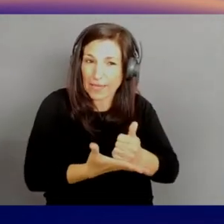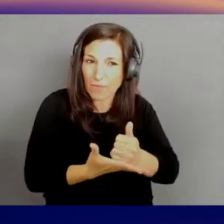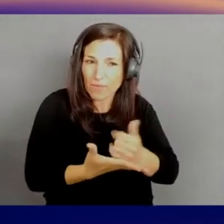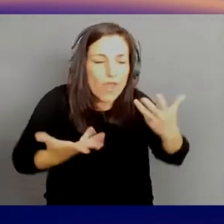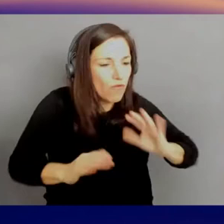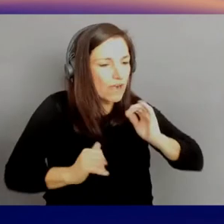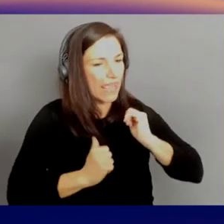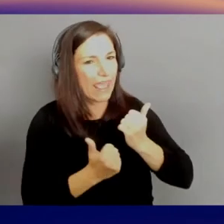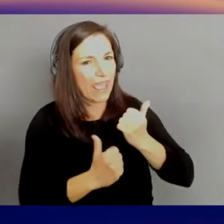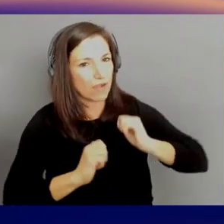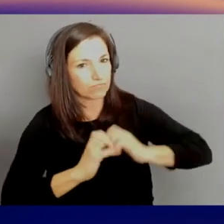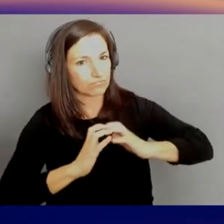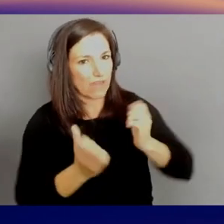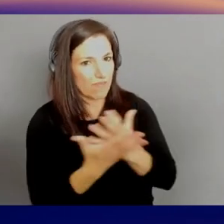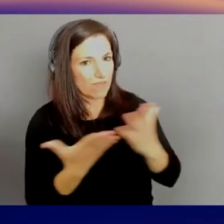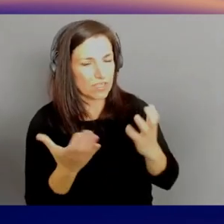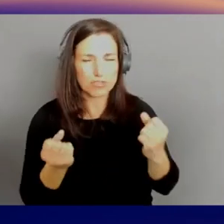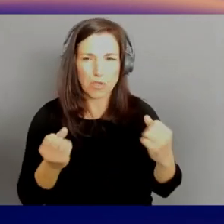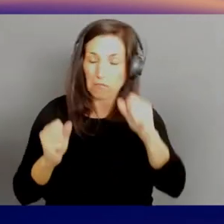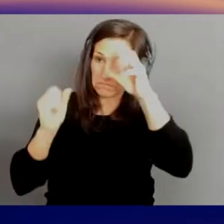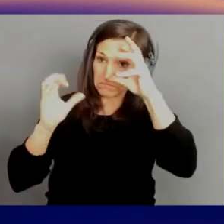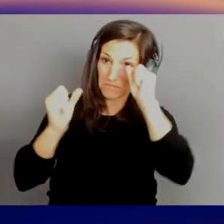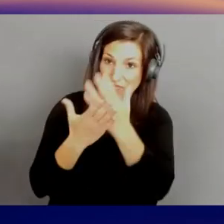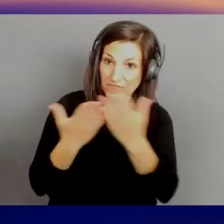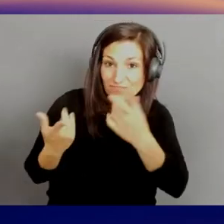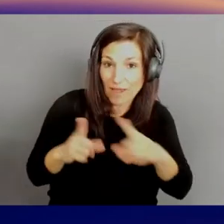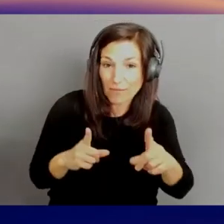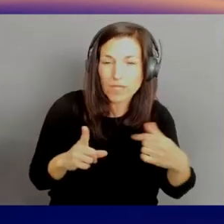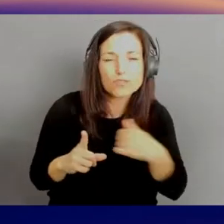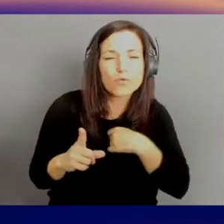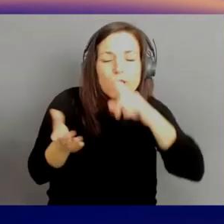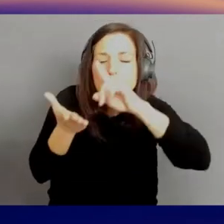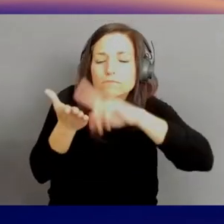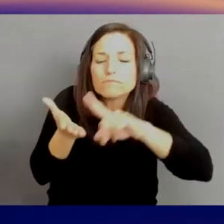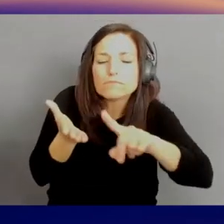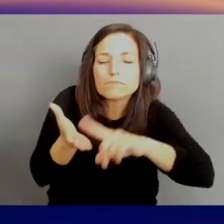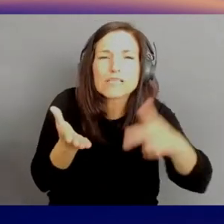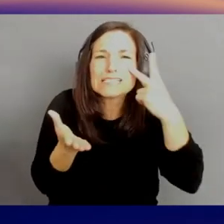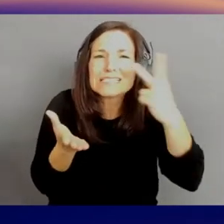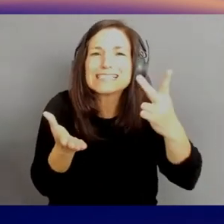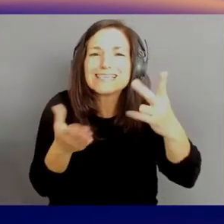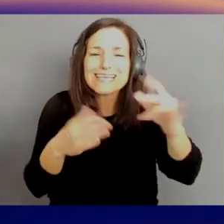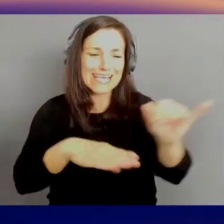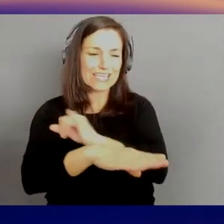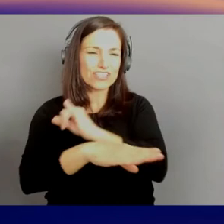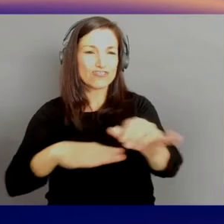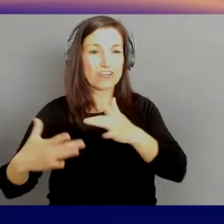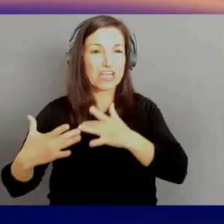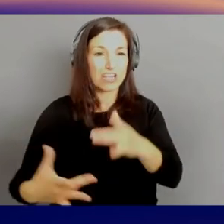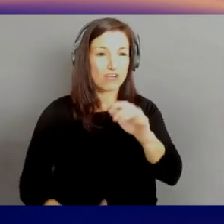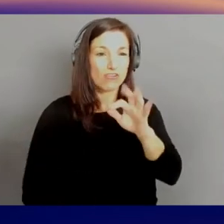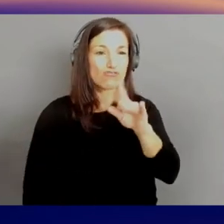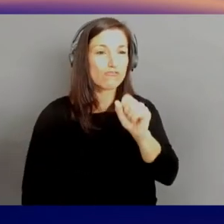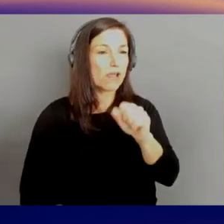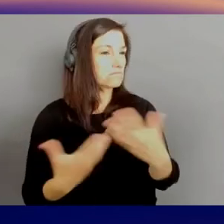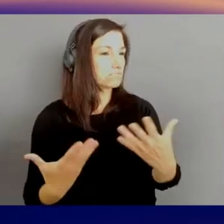what we did is we looked at, what are the industry trends? And we had 60 trends. And who looked at it? It was all the chief technologists